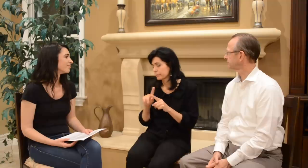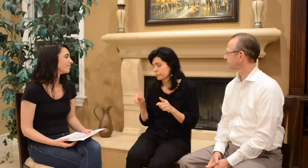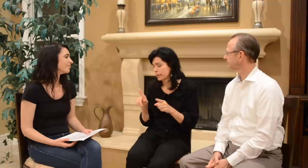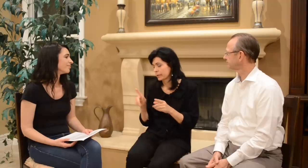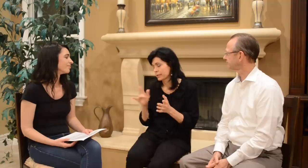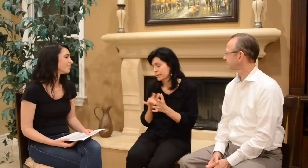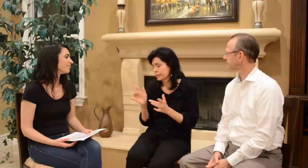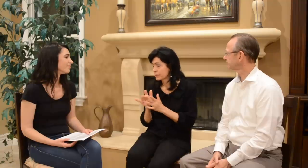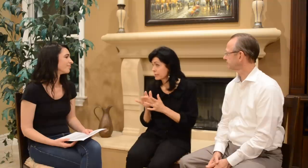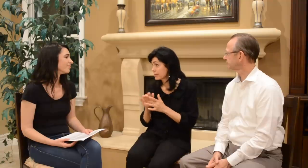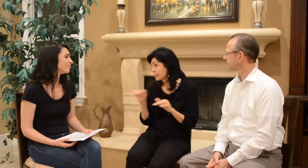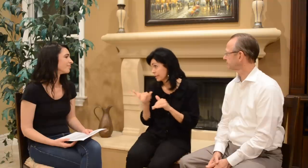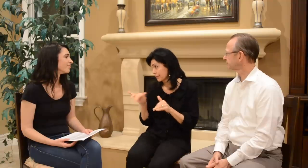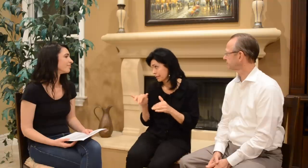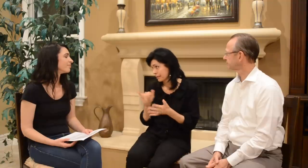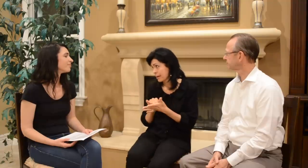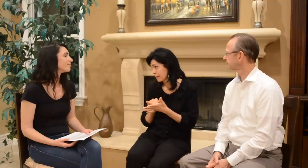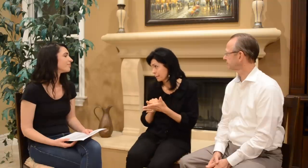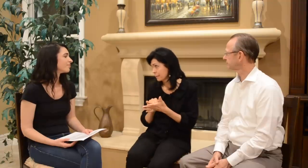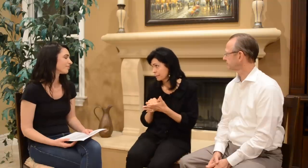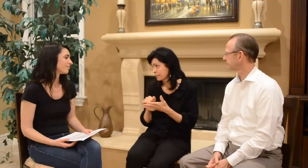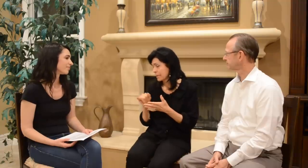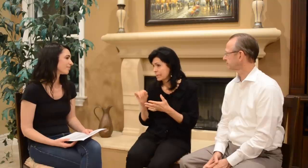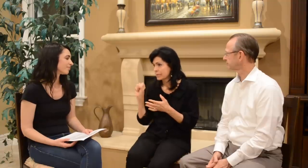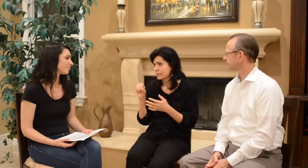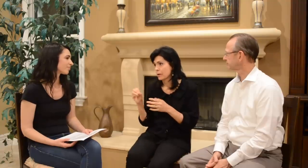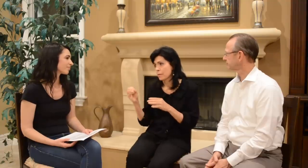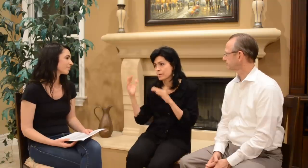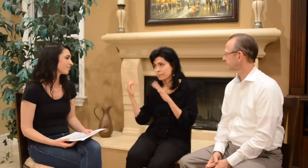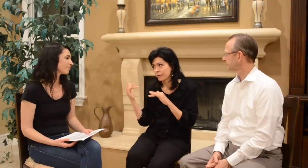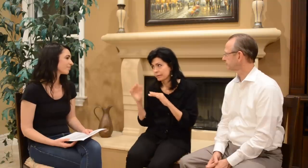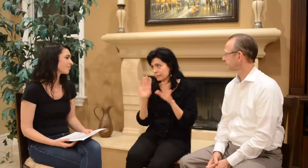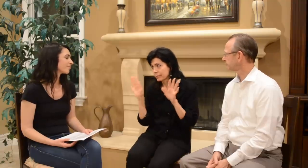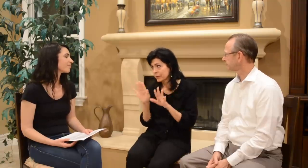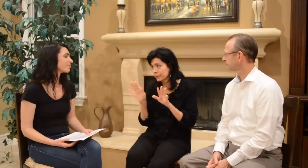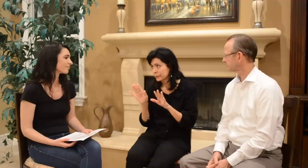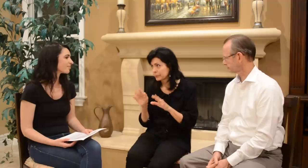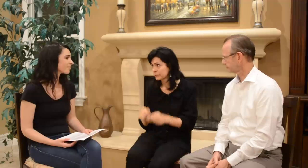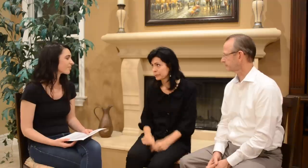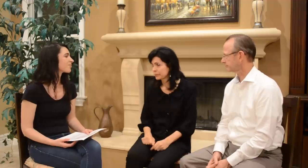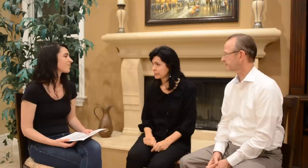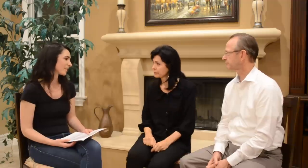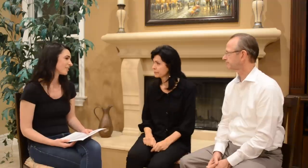But Jesus can do that. So we are expecting a miracle.